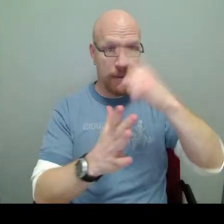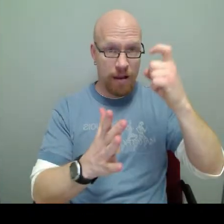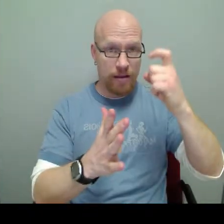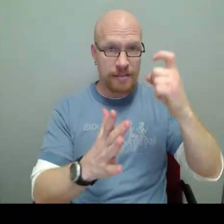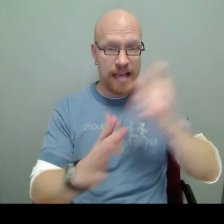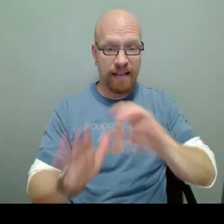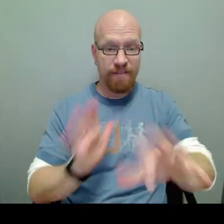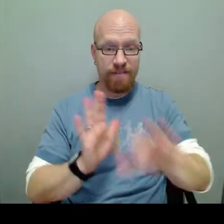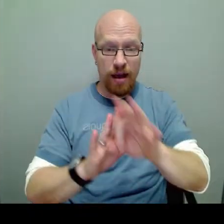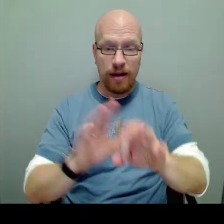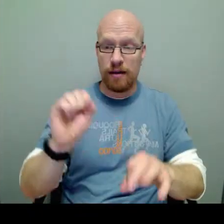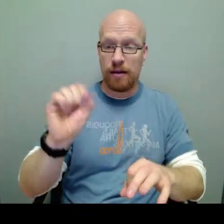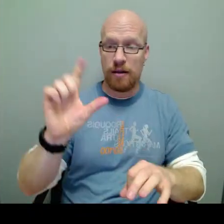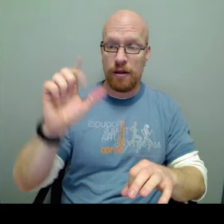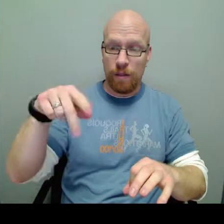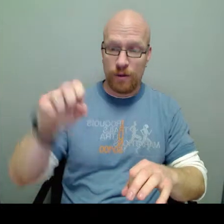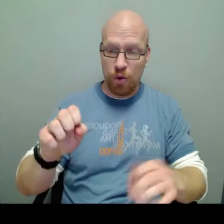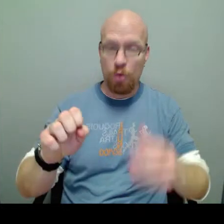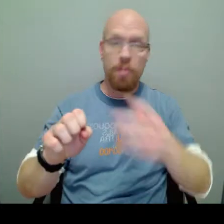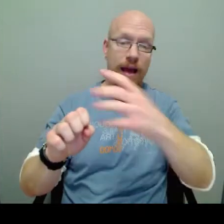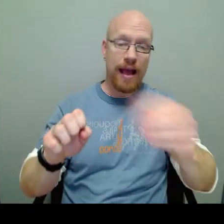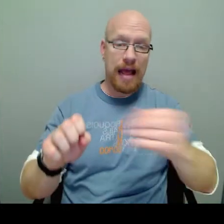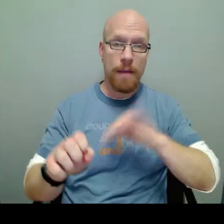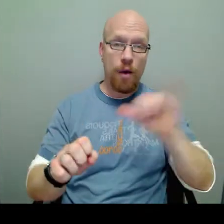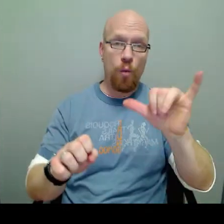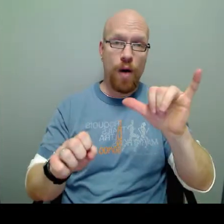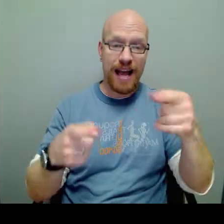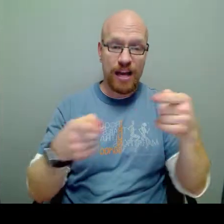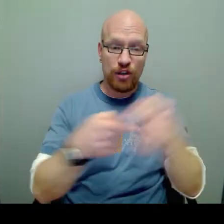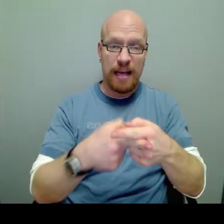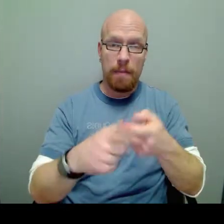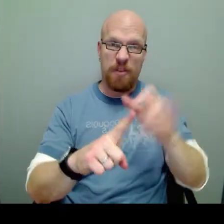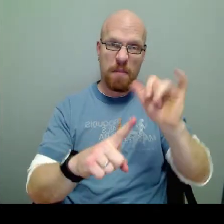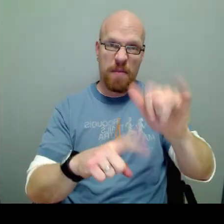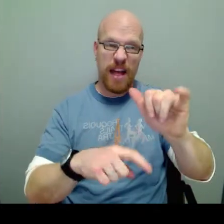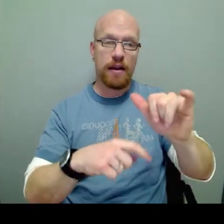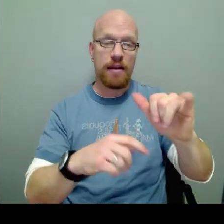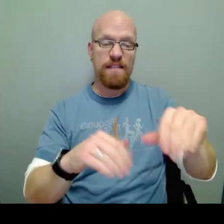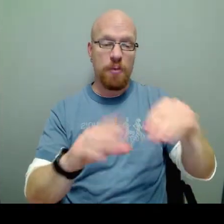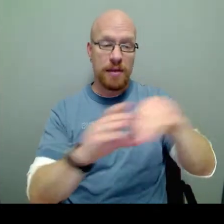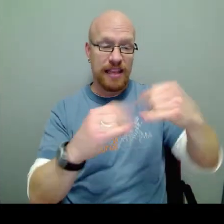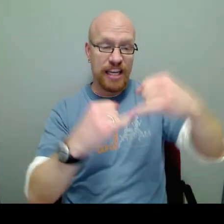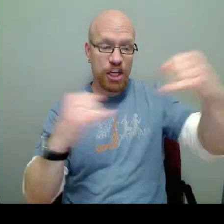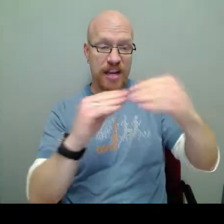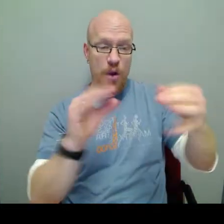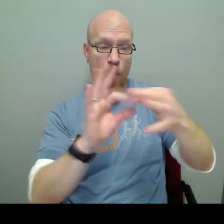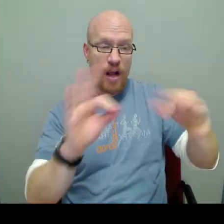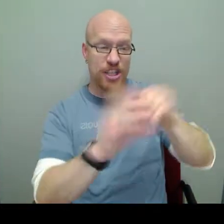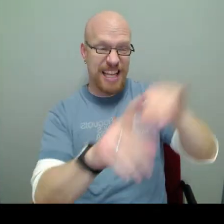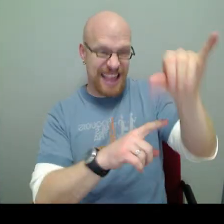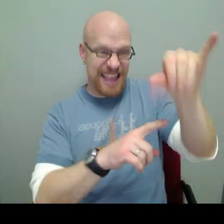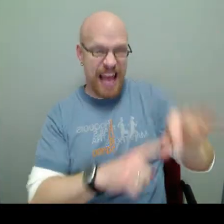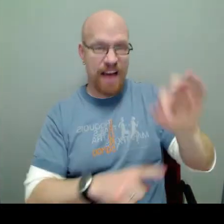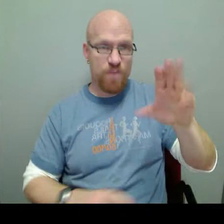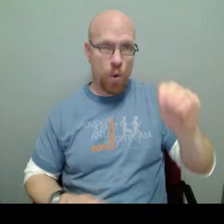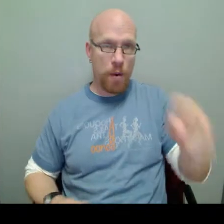because I can find the slope and the Y intercept from that, from my linear equations in that form.